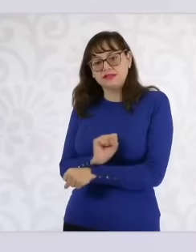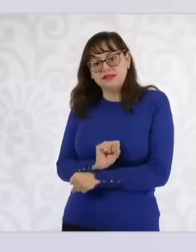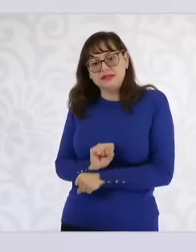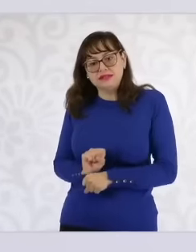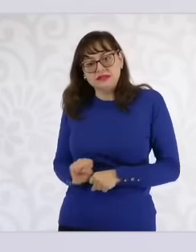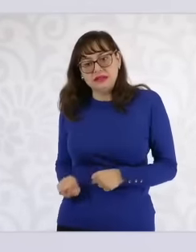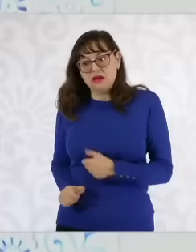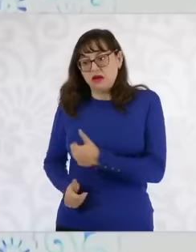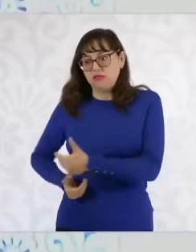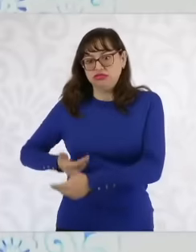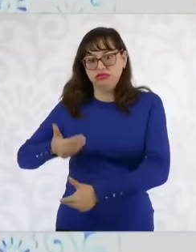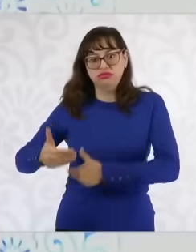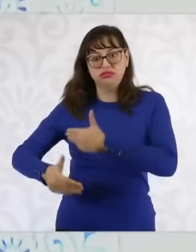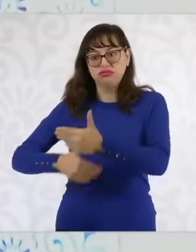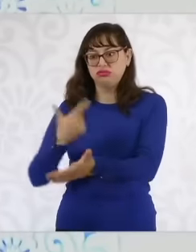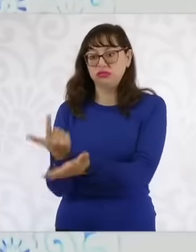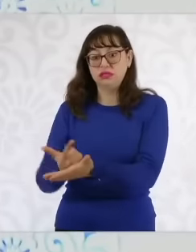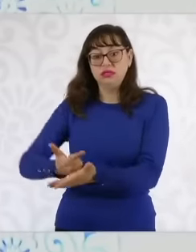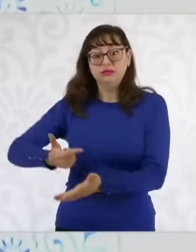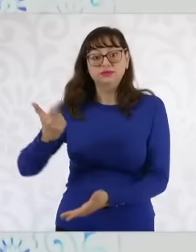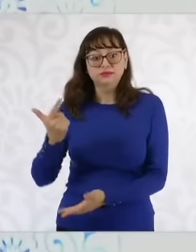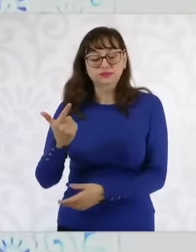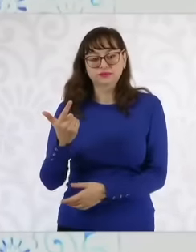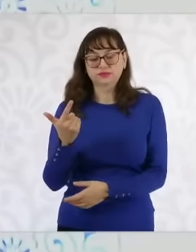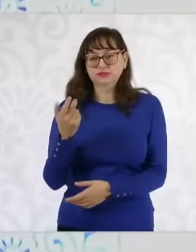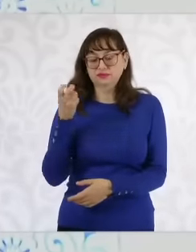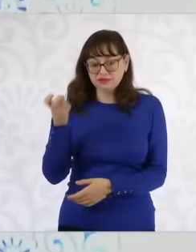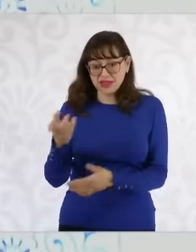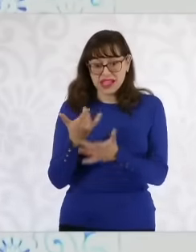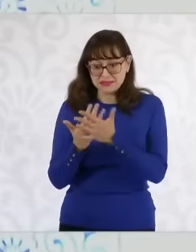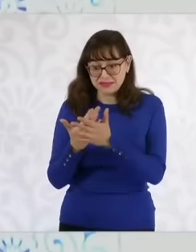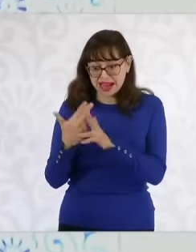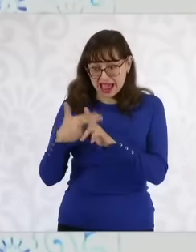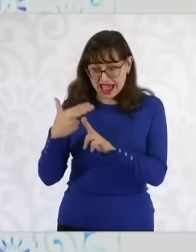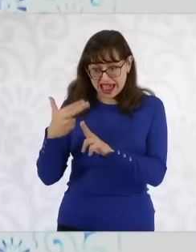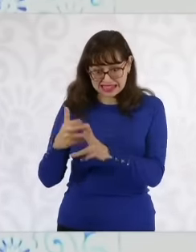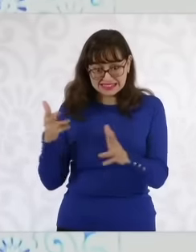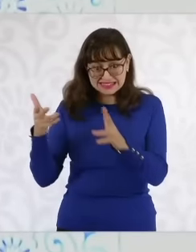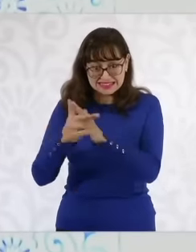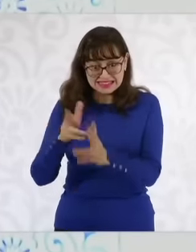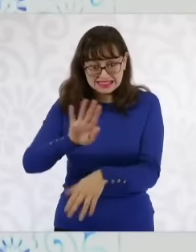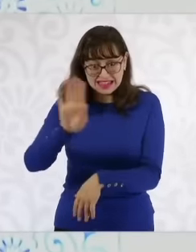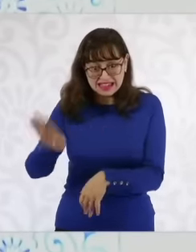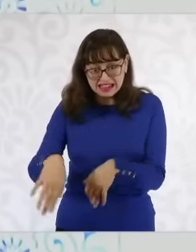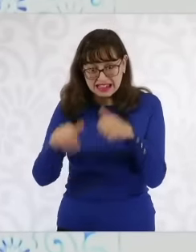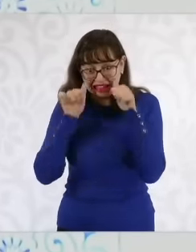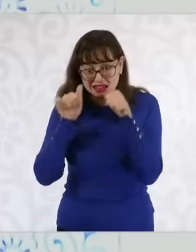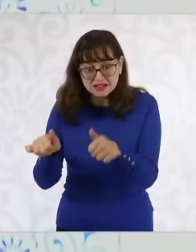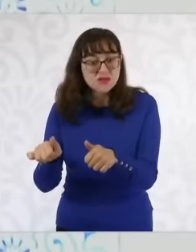Protecting women from the moment they begin to experience these patterns of violence